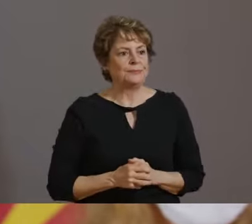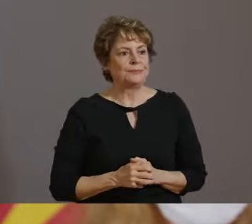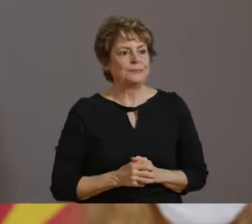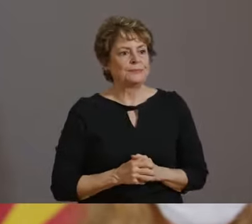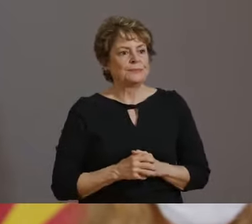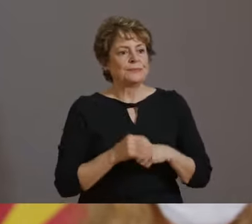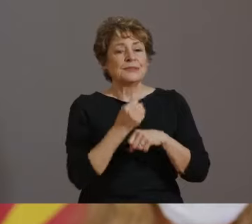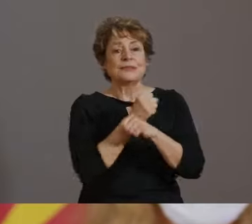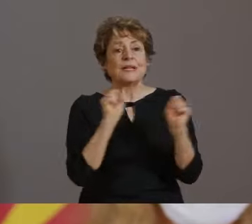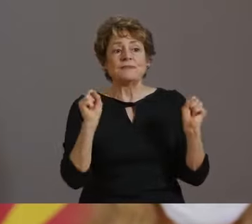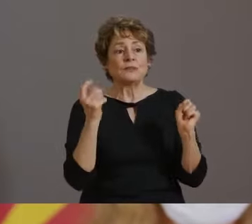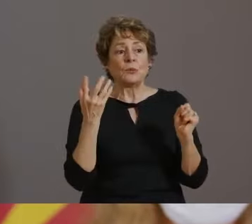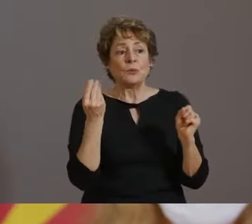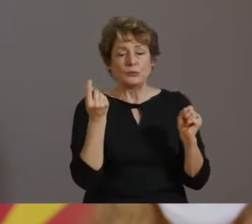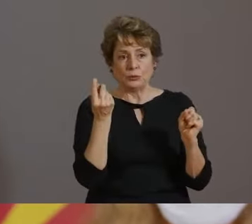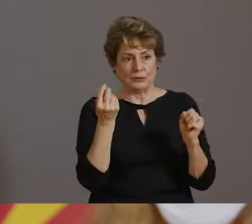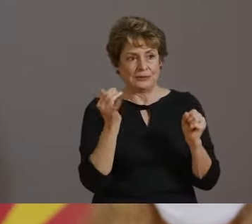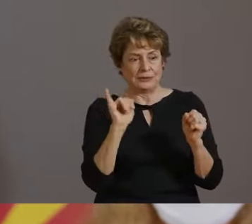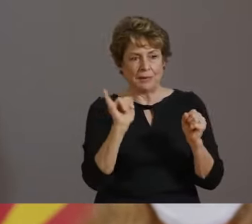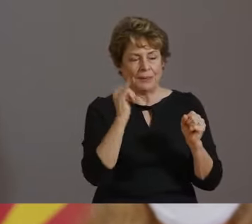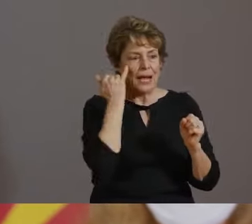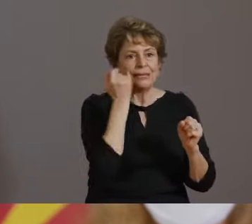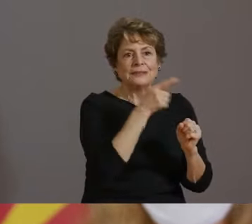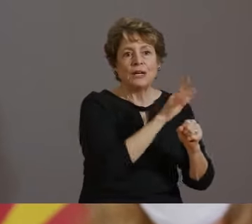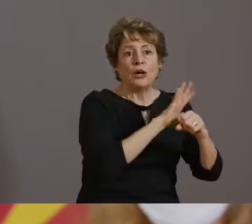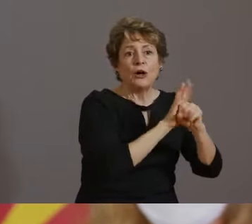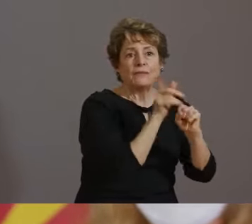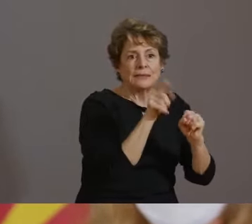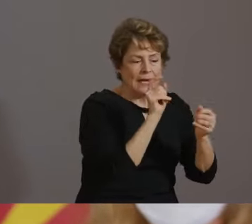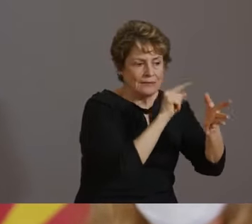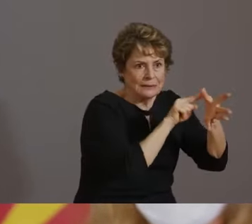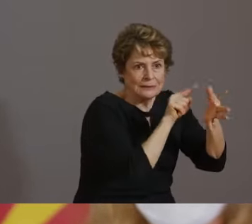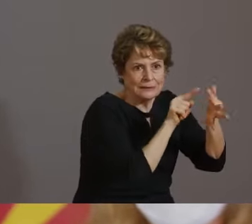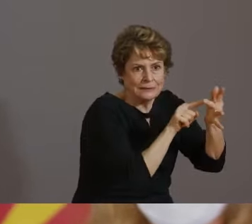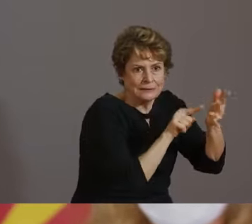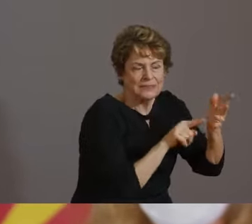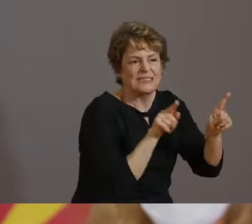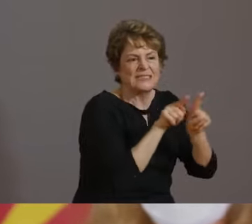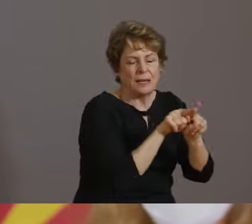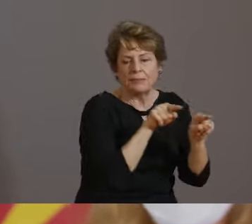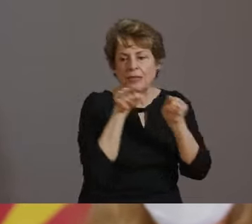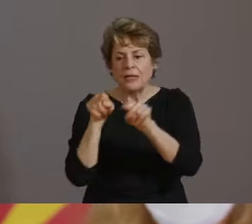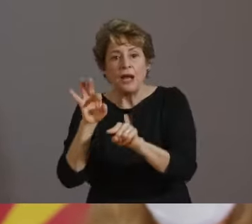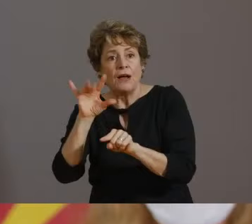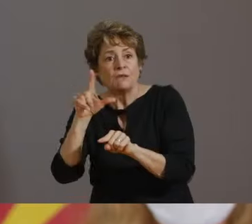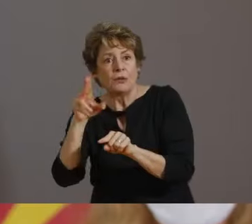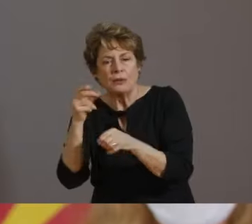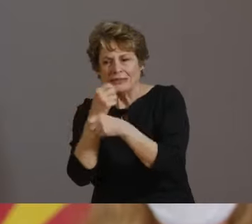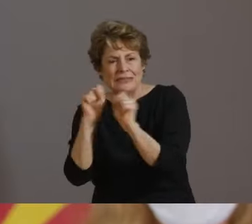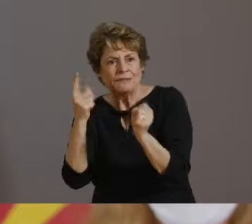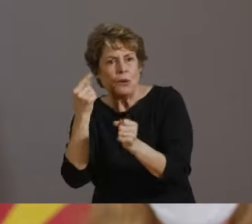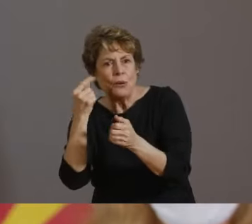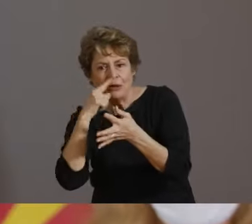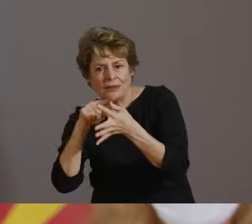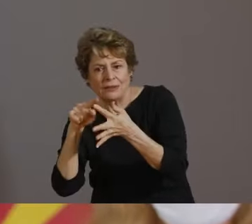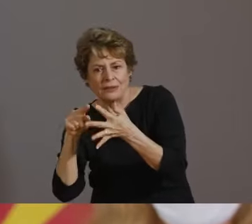INFLUENZA, SO PLEASE CONTINUE DOING THE THINGS WE KNOW THAT WORK, THE FUNDAMENTALS, MASK